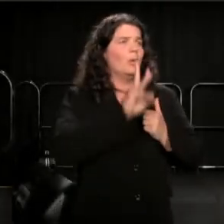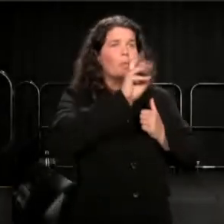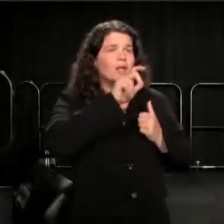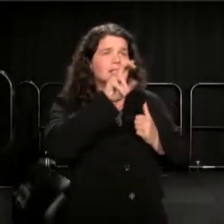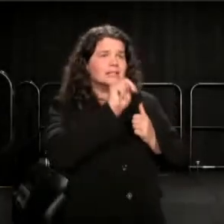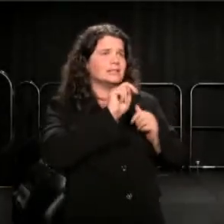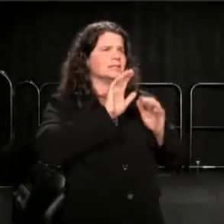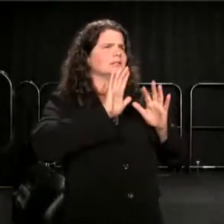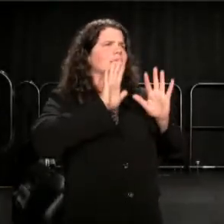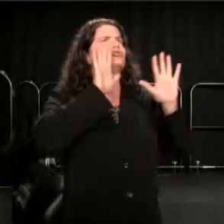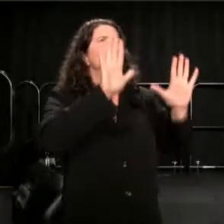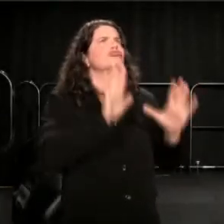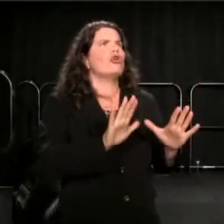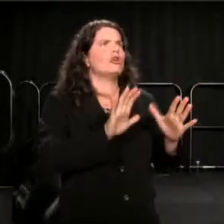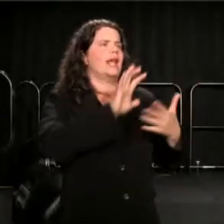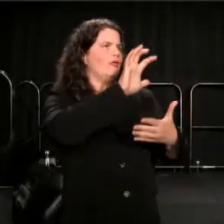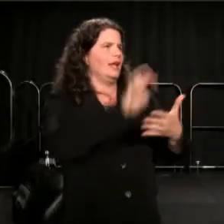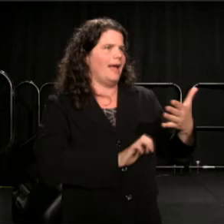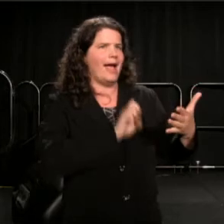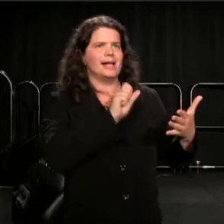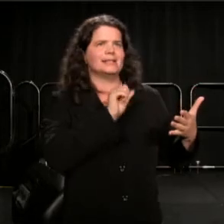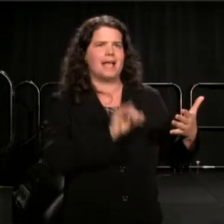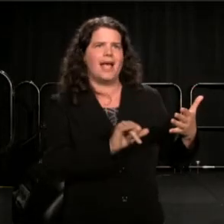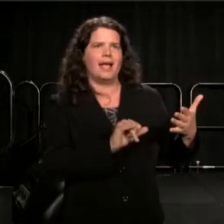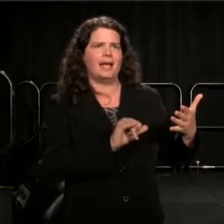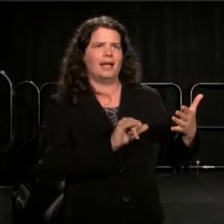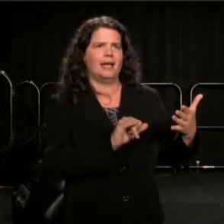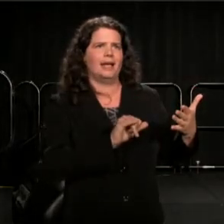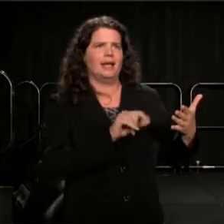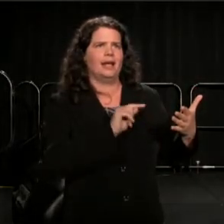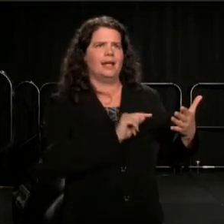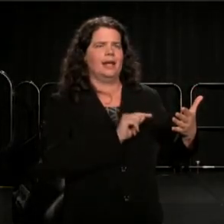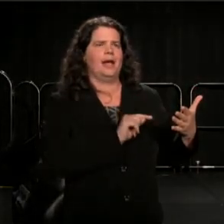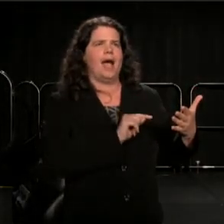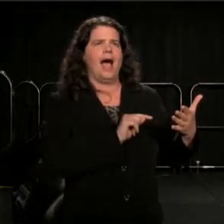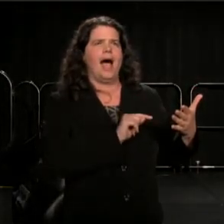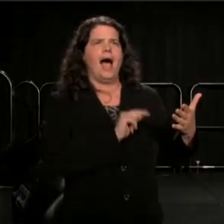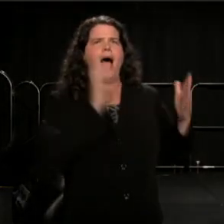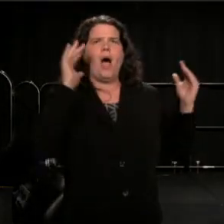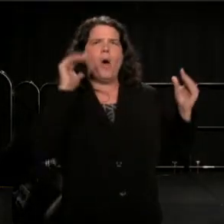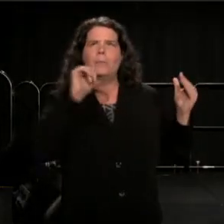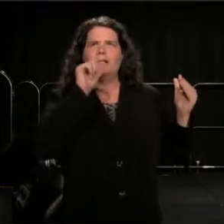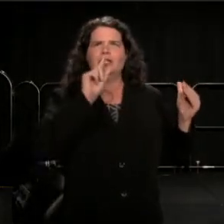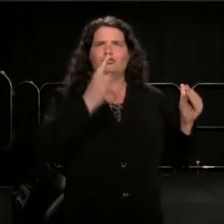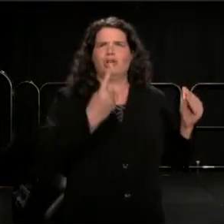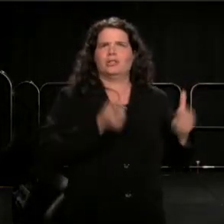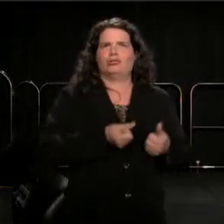didn't just fill some of us with guilt.